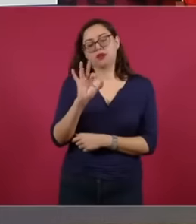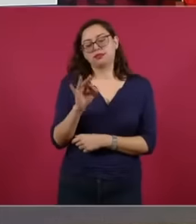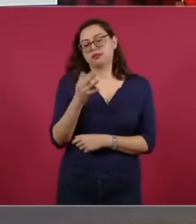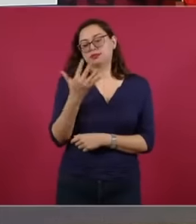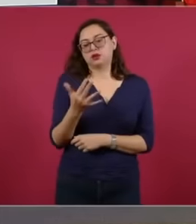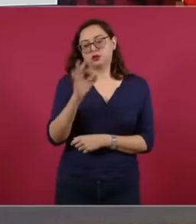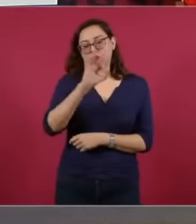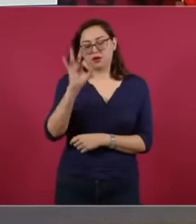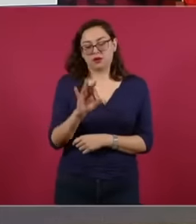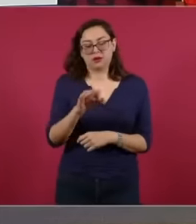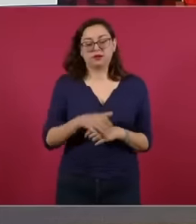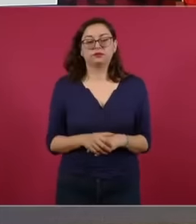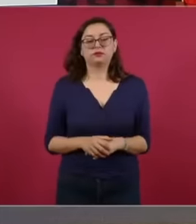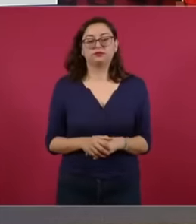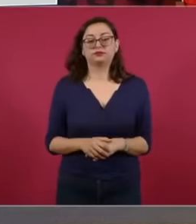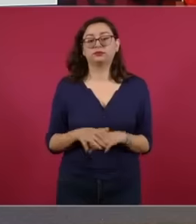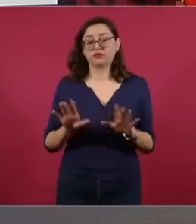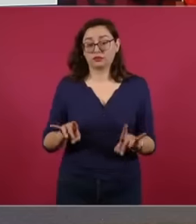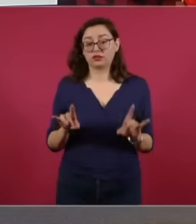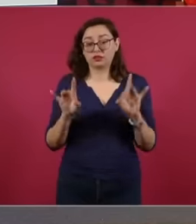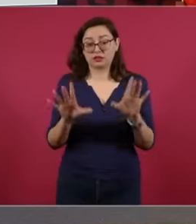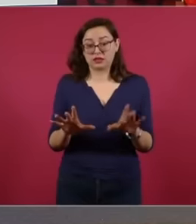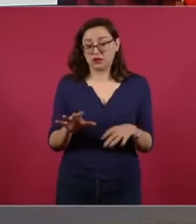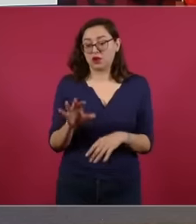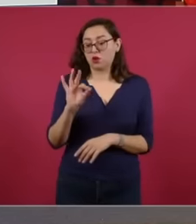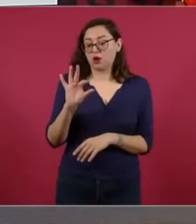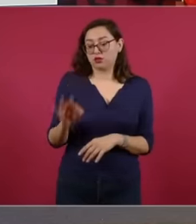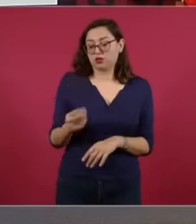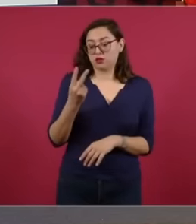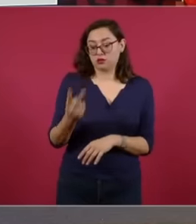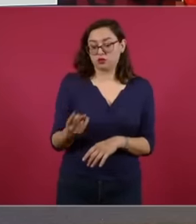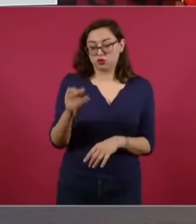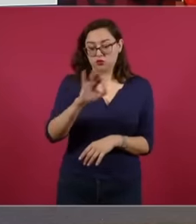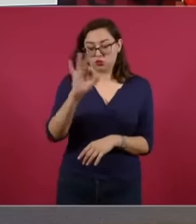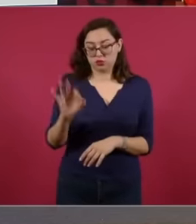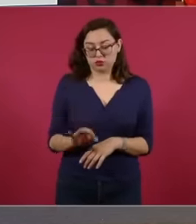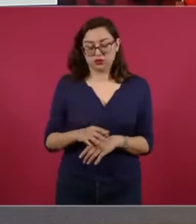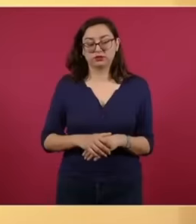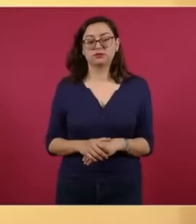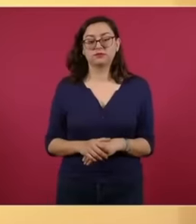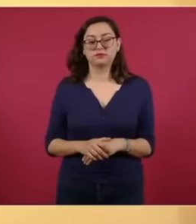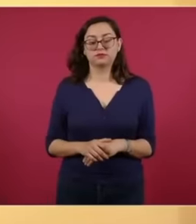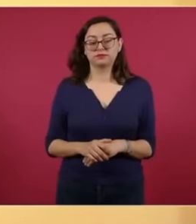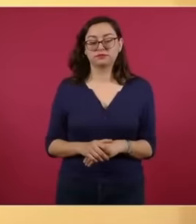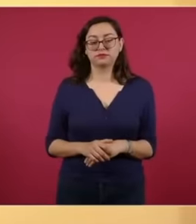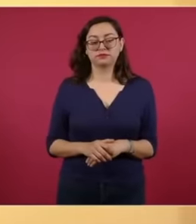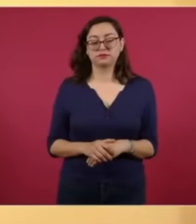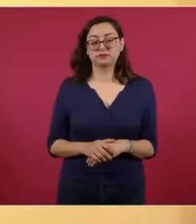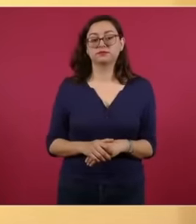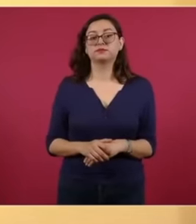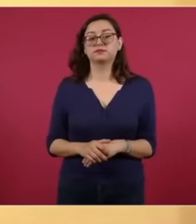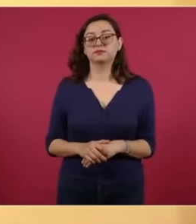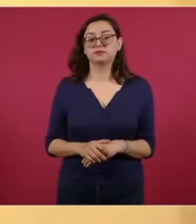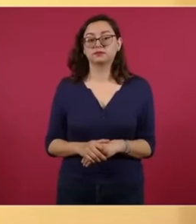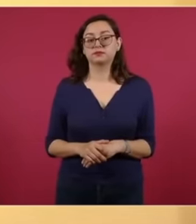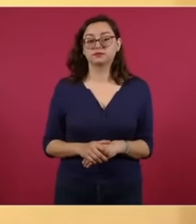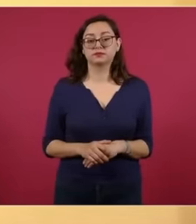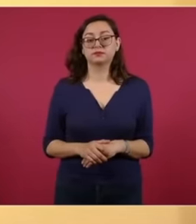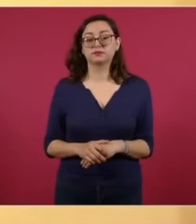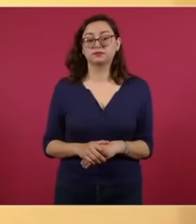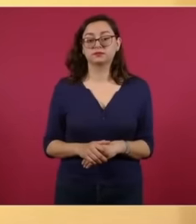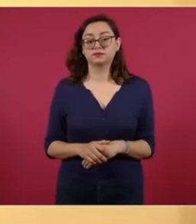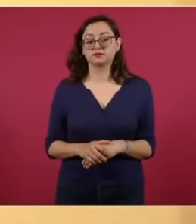Anthony albanese from Australia has 42 by approval By the way, he has